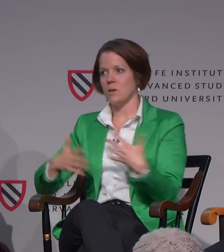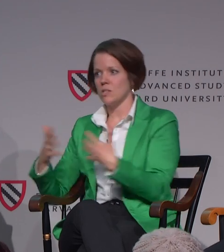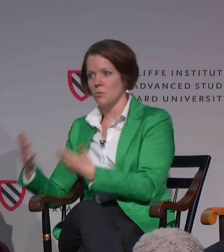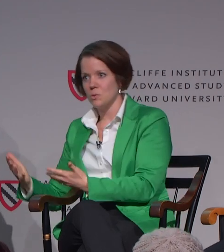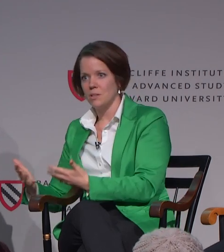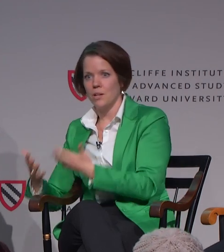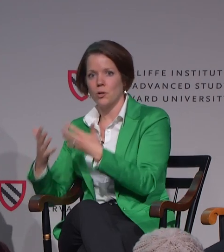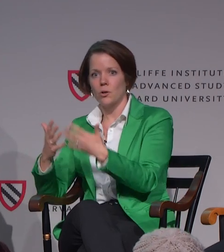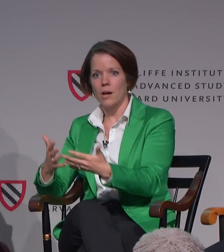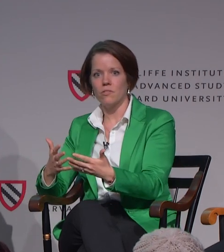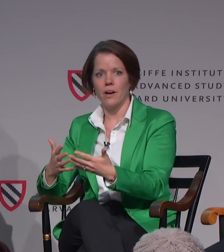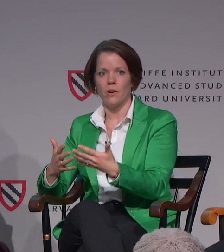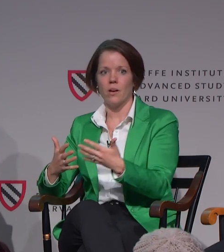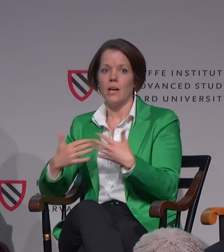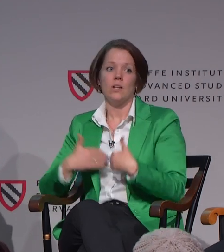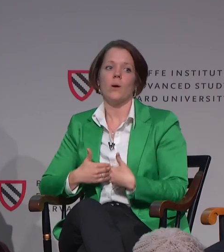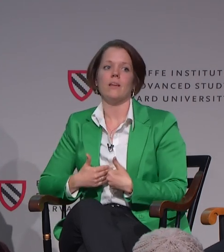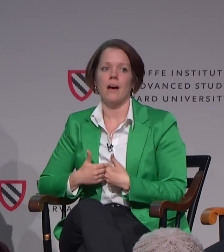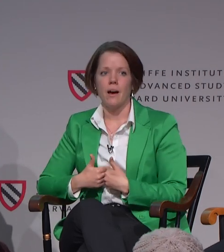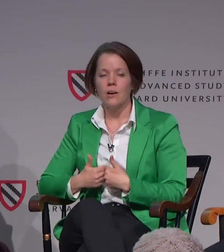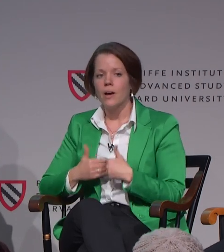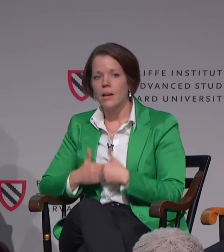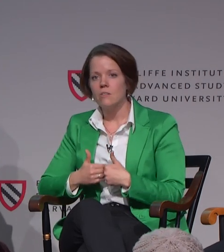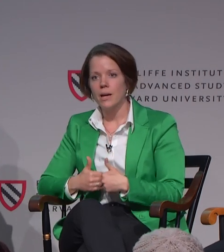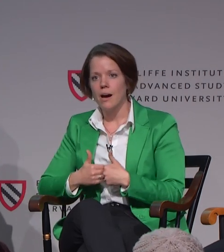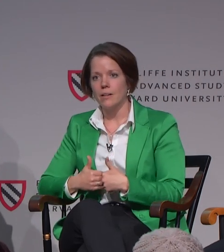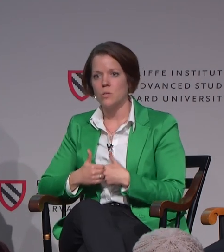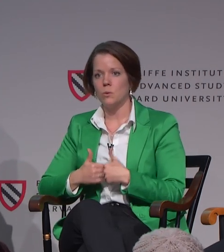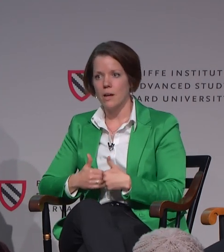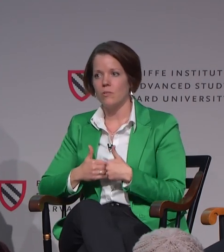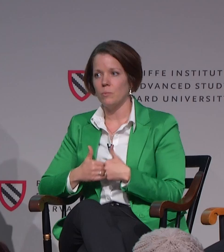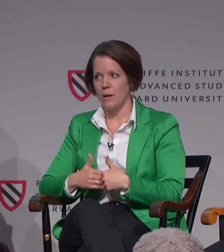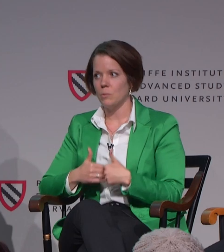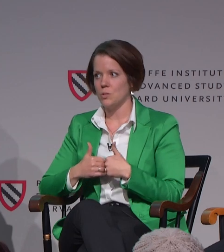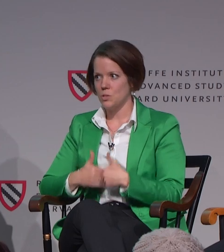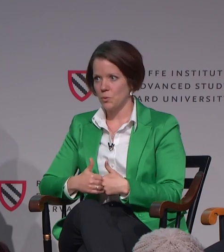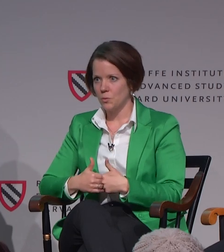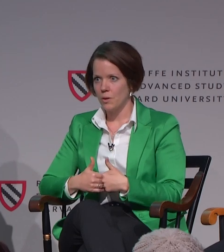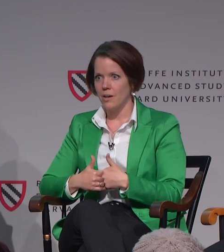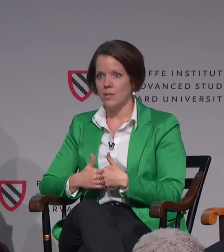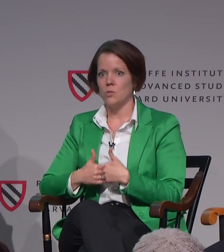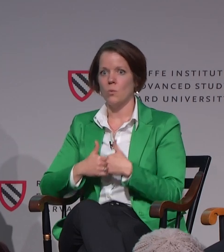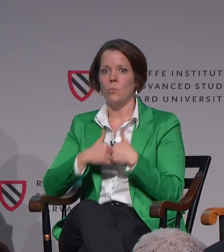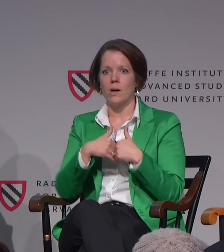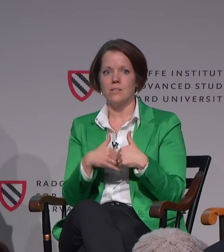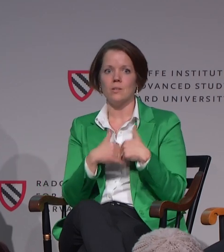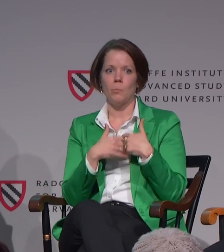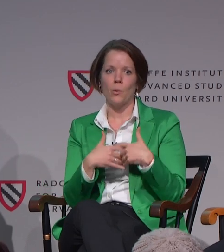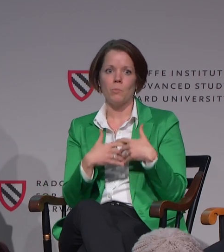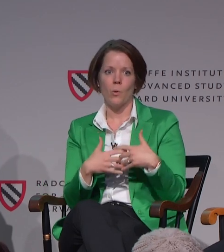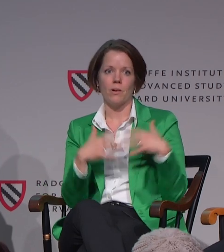much like Rosa Lee and her grandfather, in a way that I, or any of my colleagues, will never be able to do. And so we want to see more and more